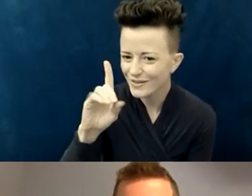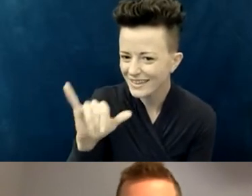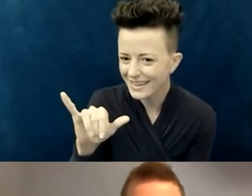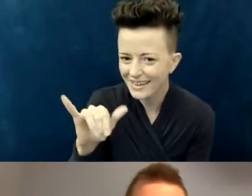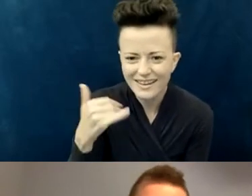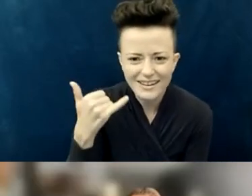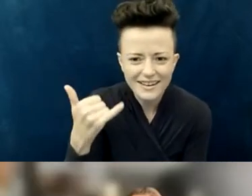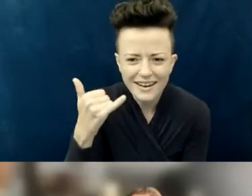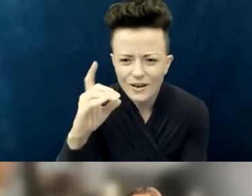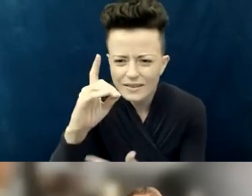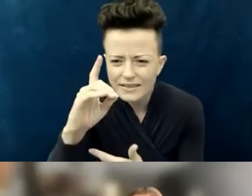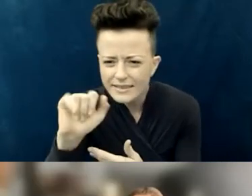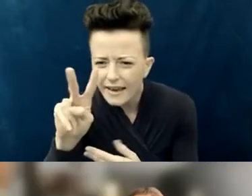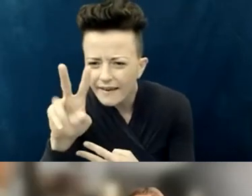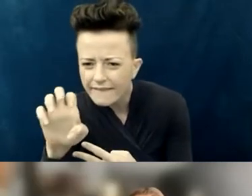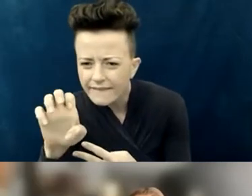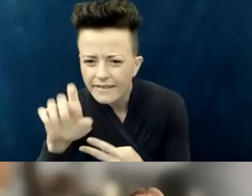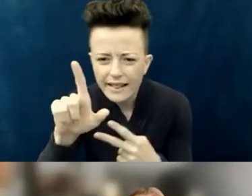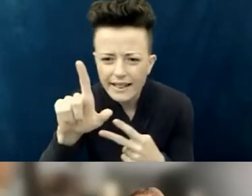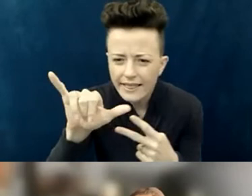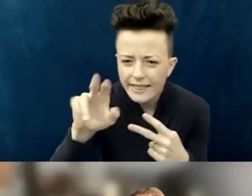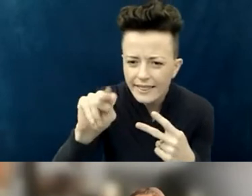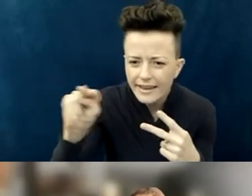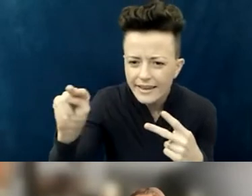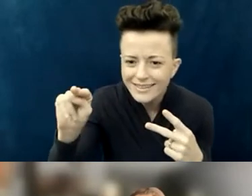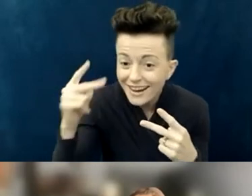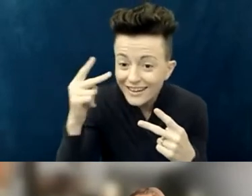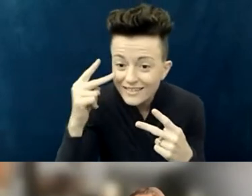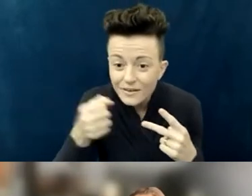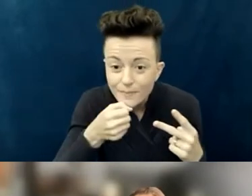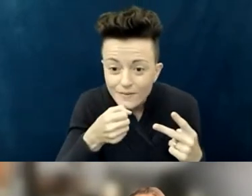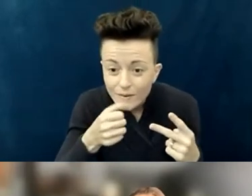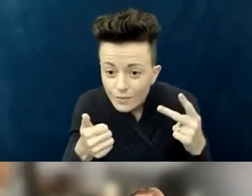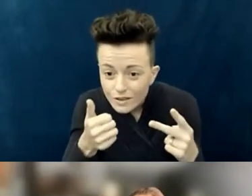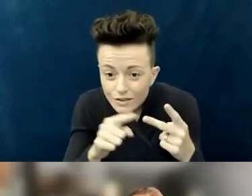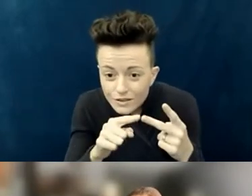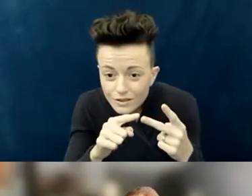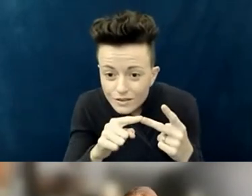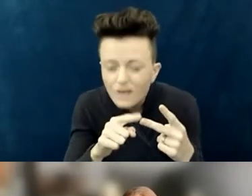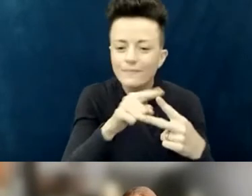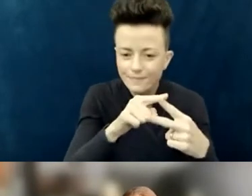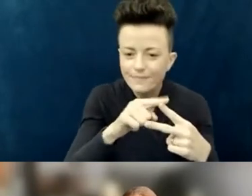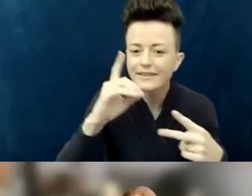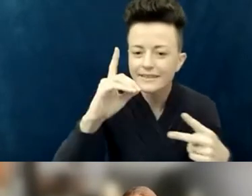I saw Dave first, but... Is that all right, Lynn? Okay, great. Dave, go ahead; and then, Lynn, we'll go to you next.